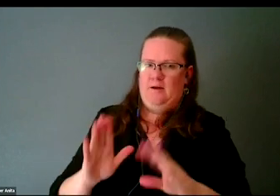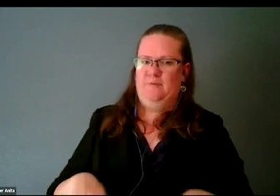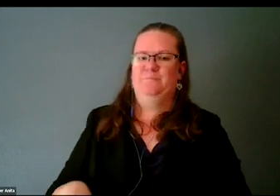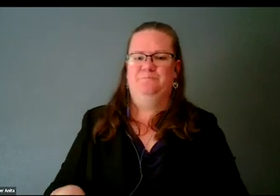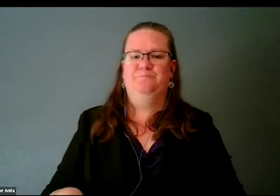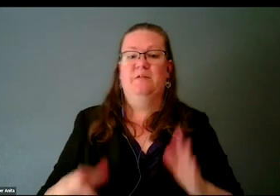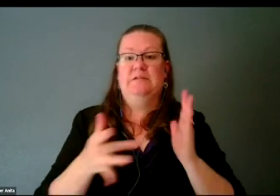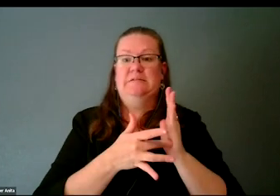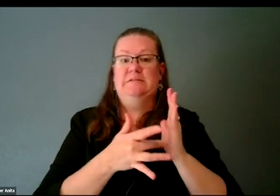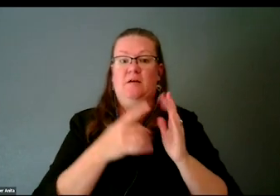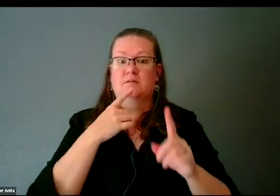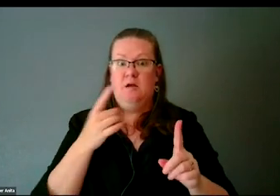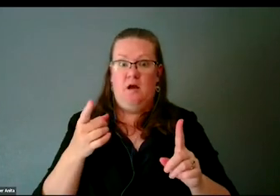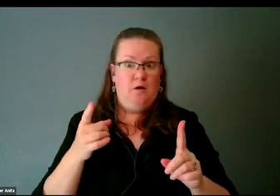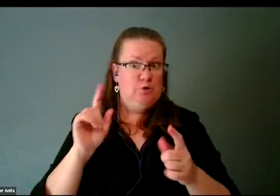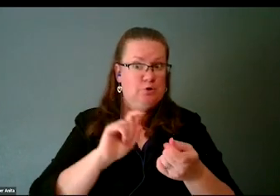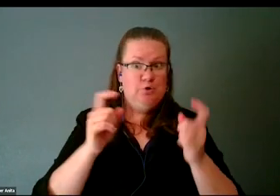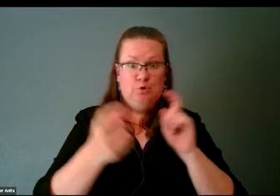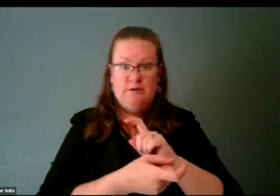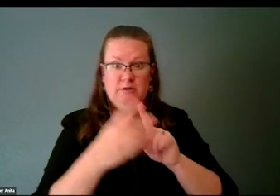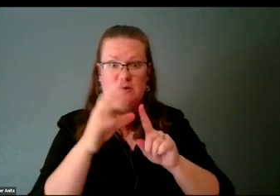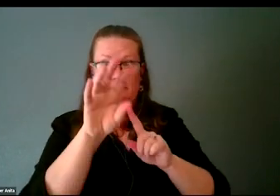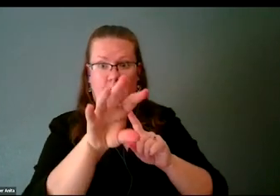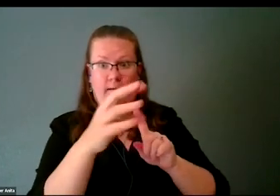Here you go, your turn. I love my Pixel